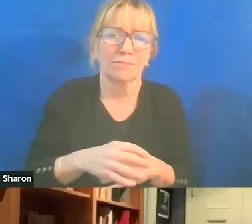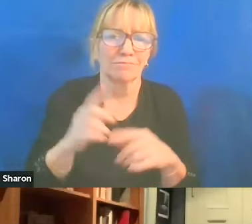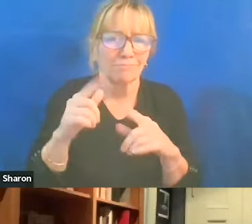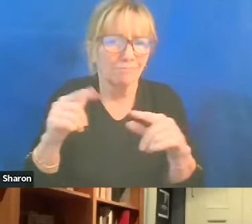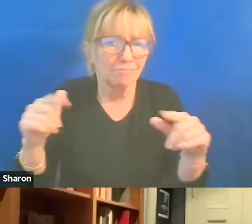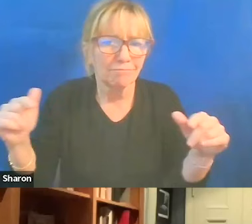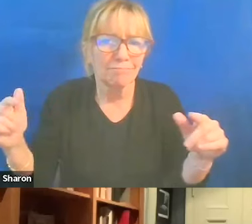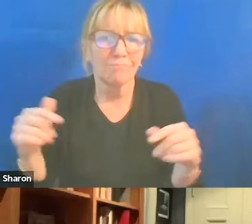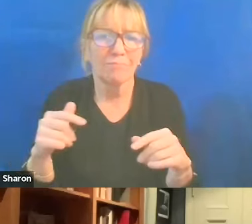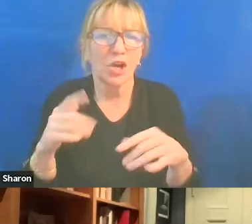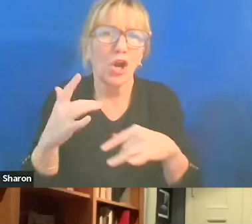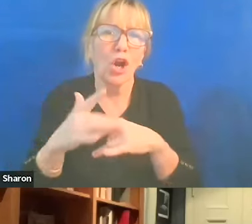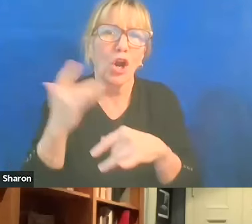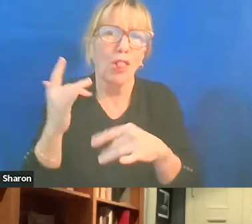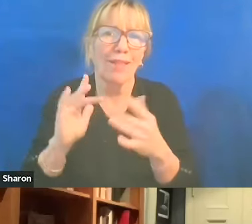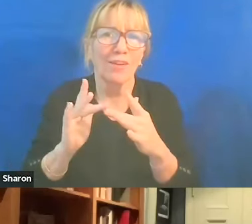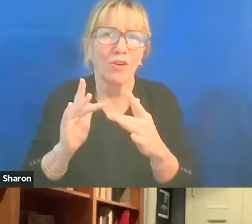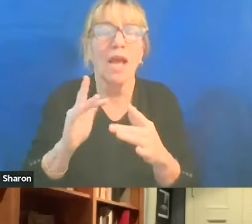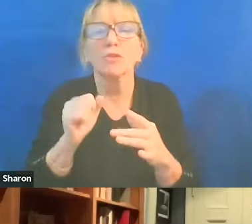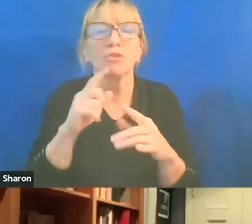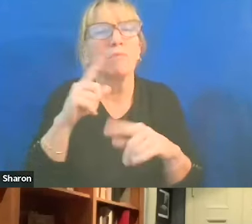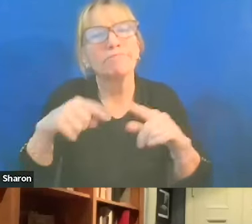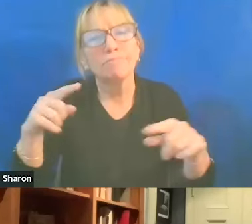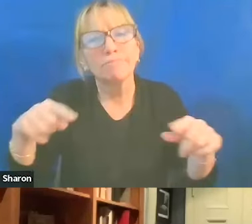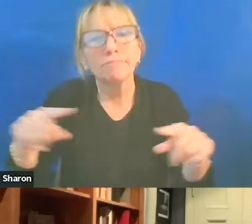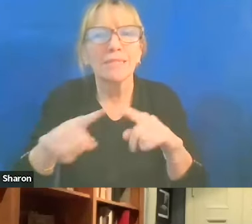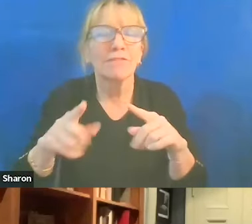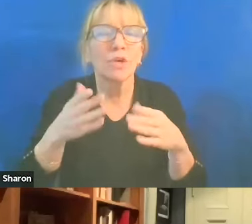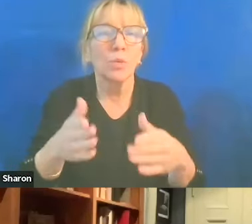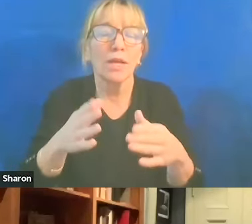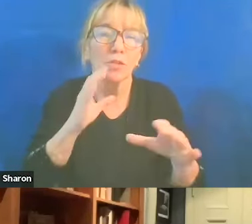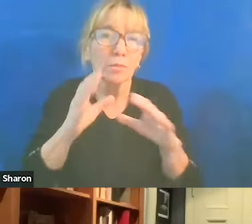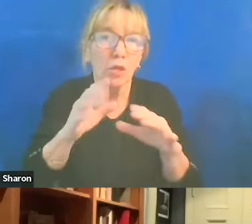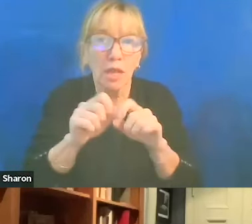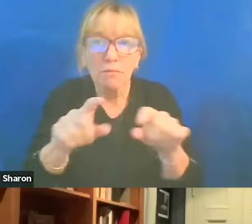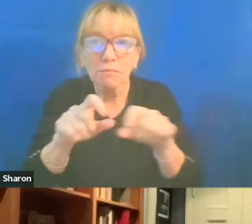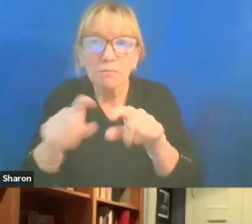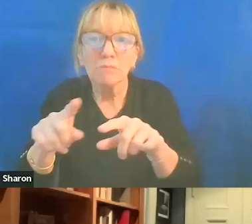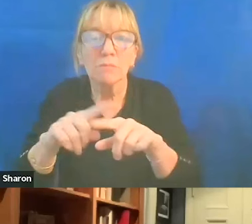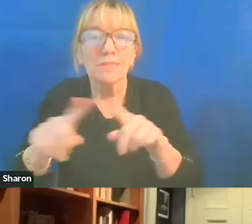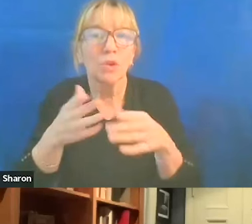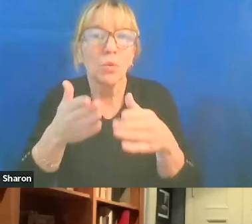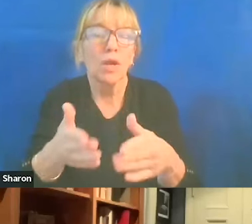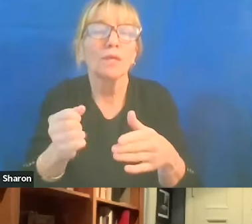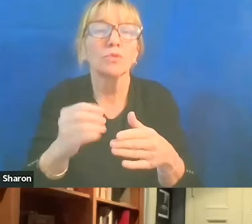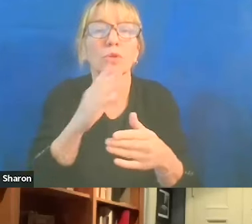early internet sites. So they're all different ways and they all communicate in ways a little differently. So I think it's part of the puzzle.